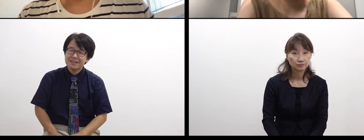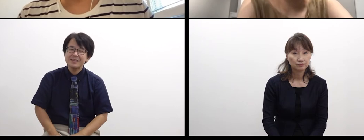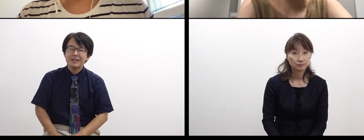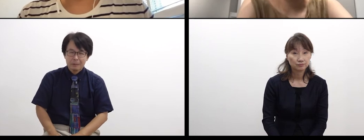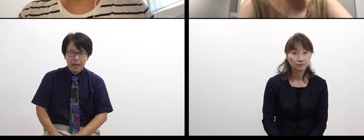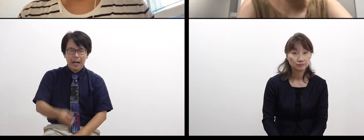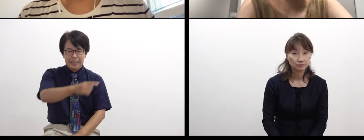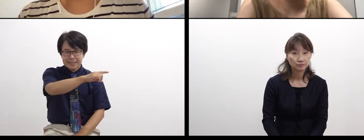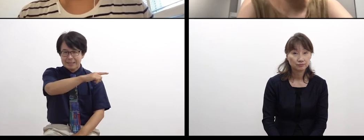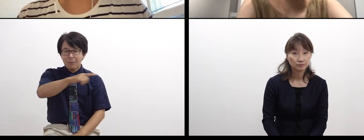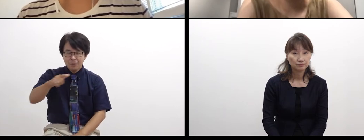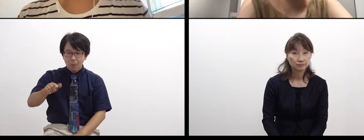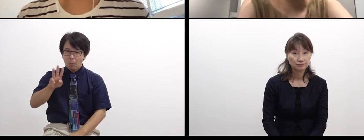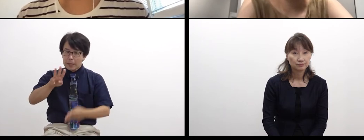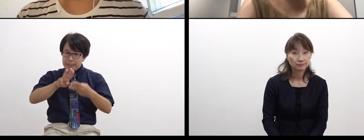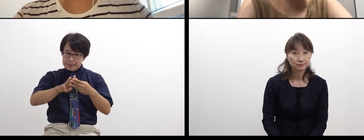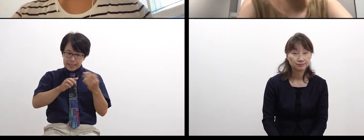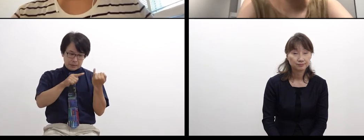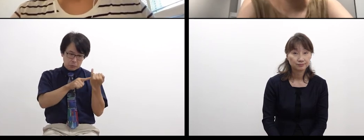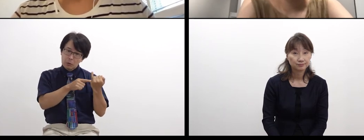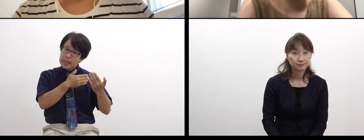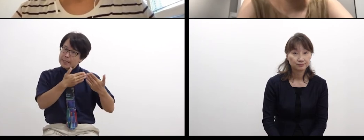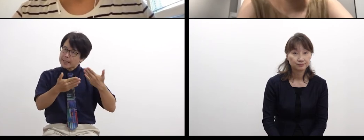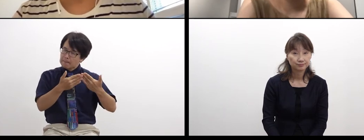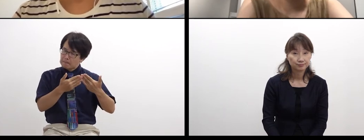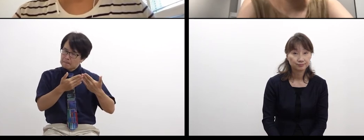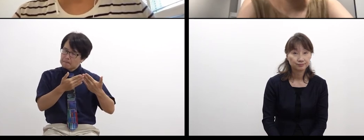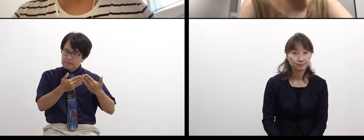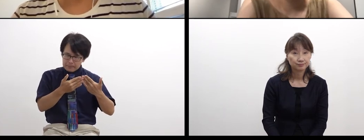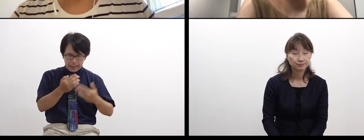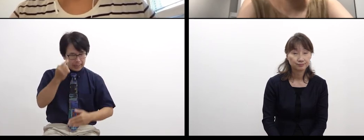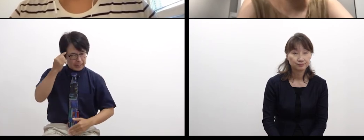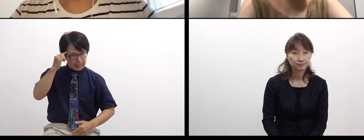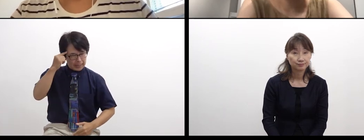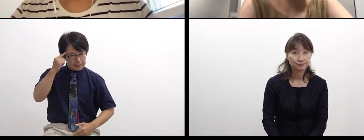do you usually feel it was a good thing that you had each experience,